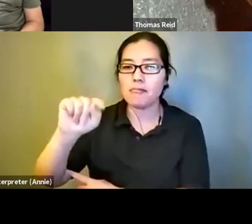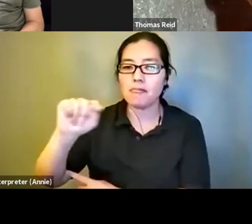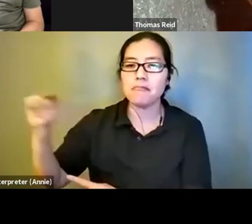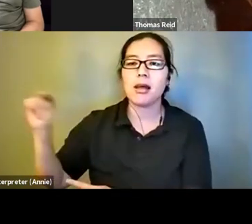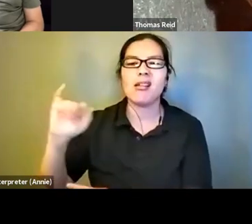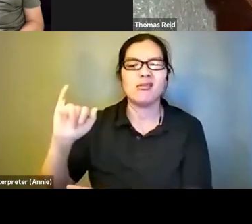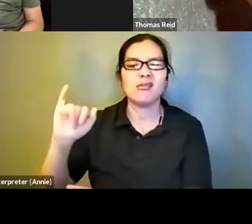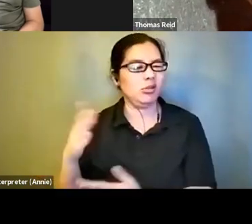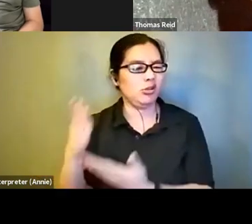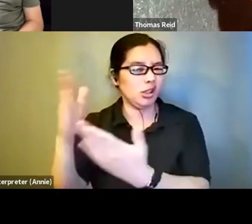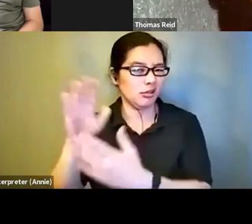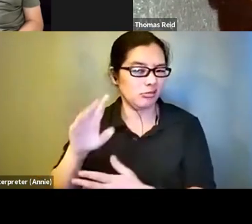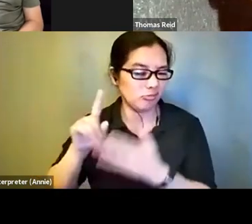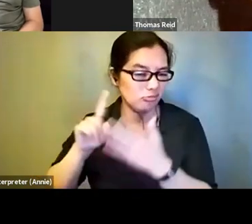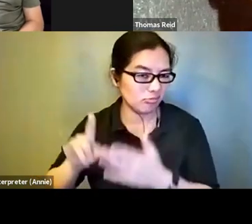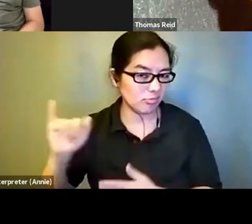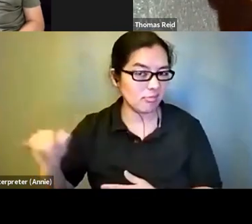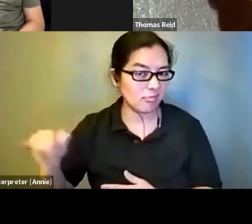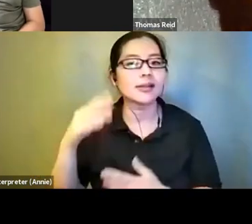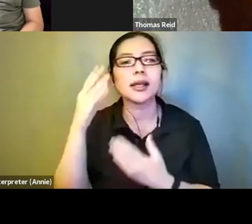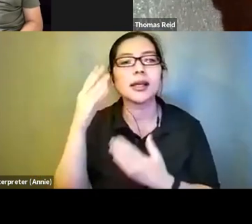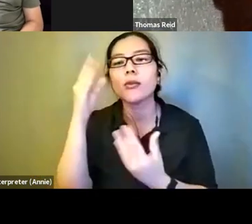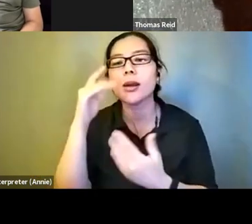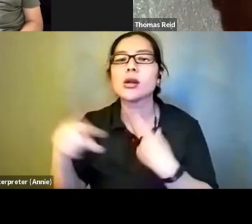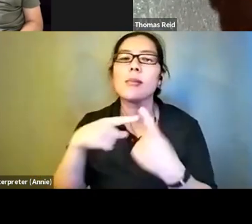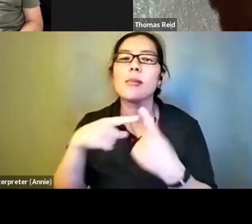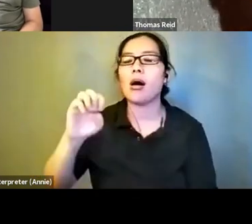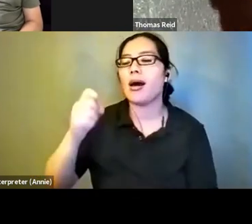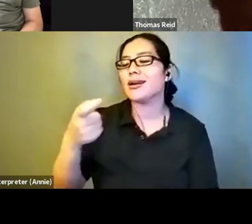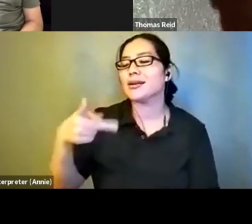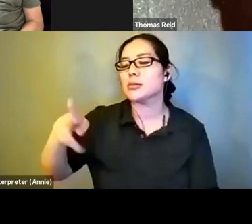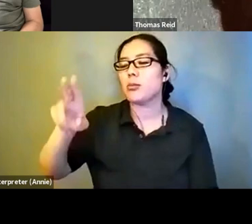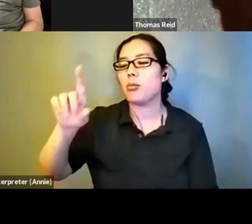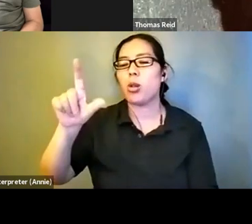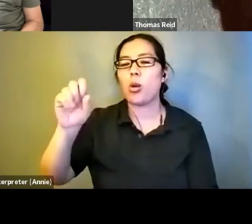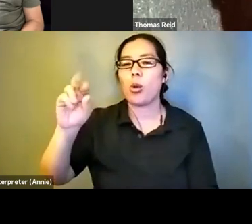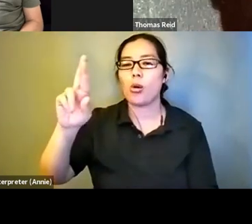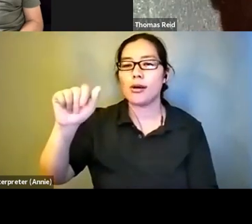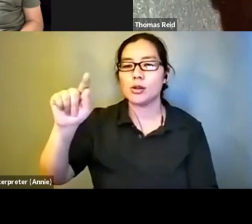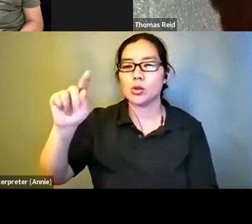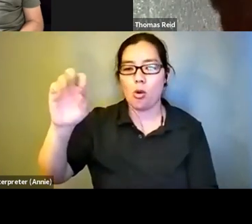That will have the information about the Exploratorium, the exhibit